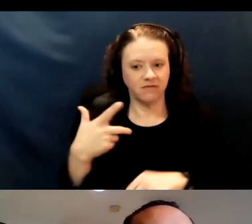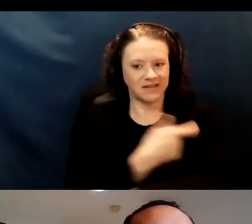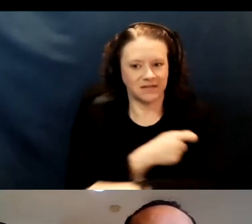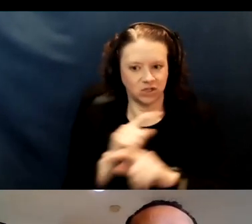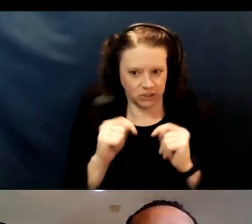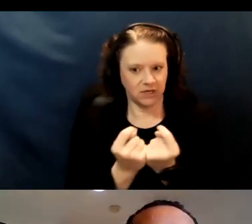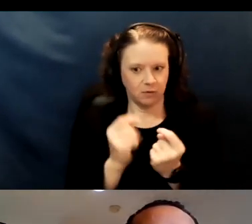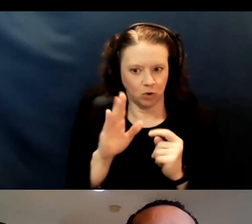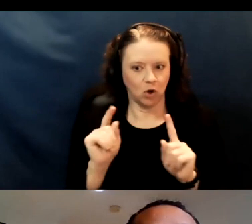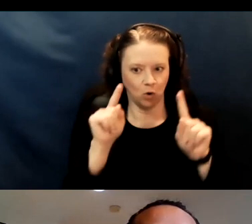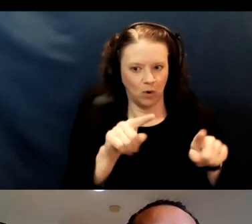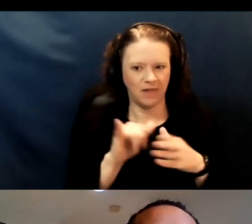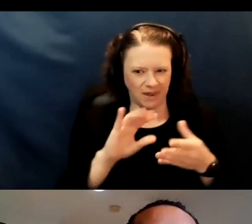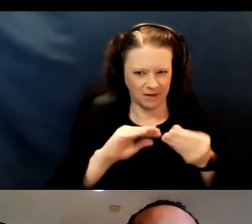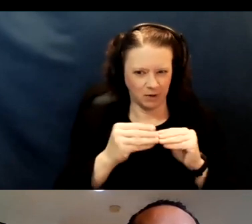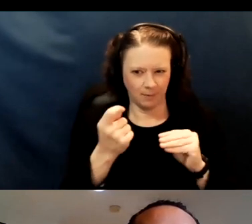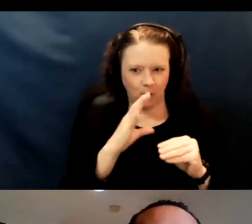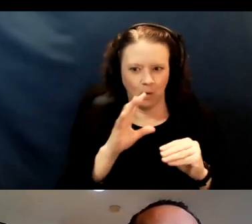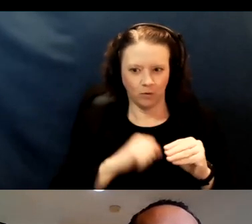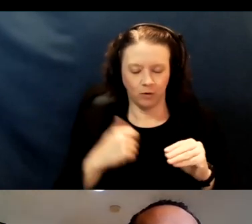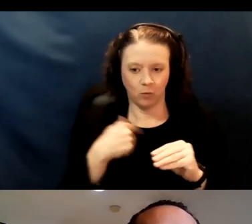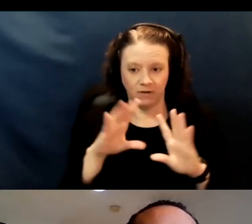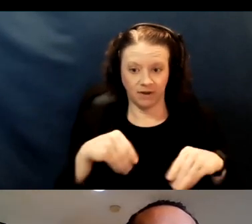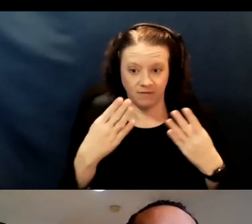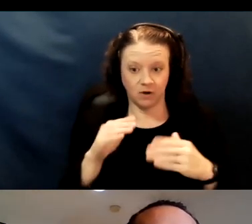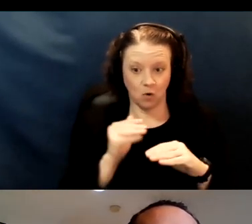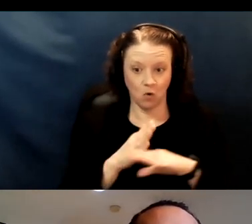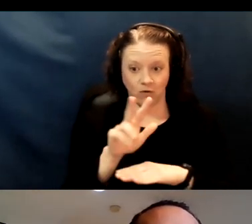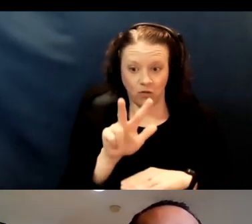We've actually given over 35,000 doses.